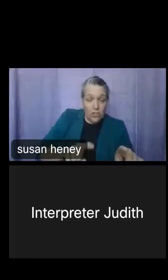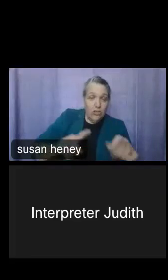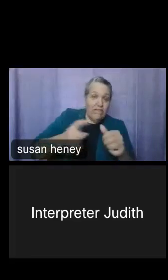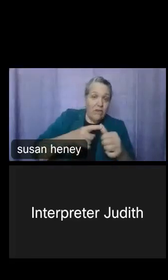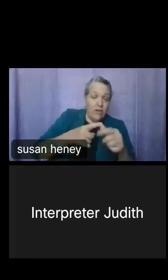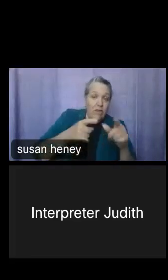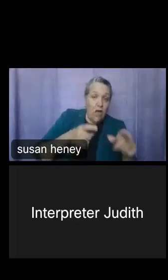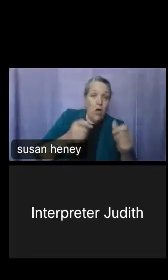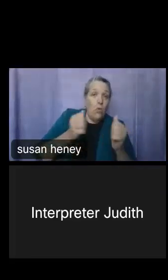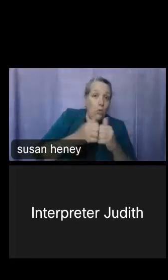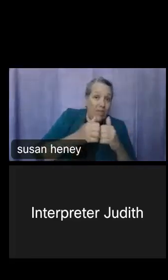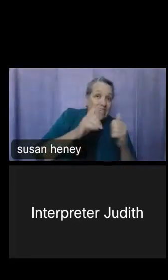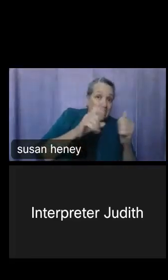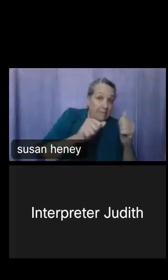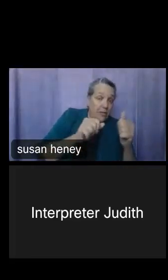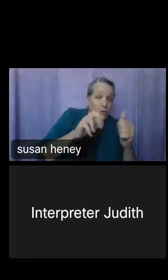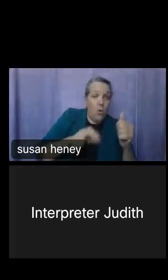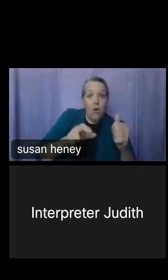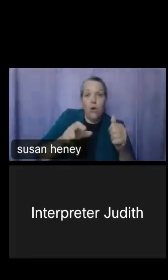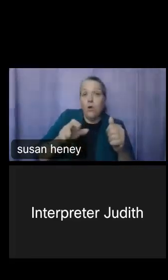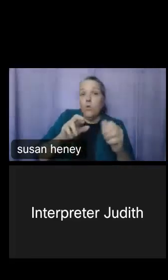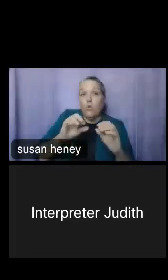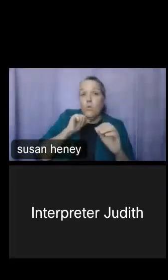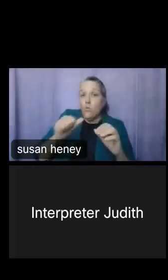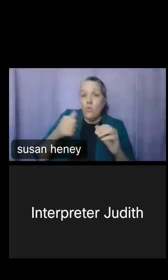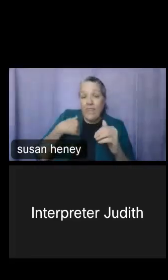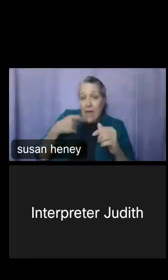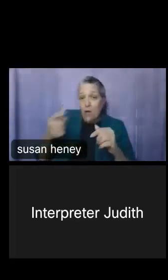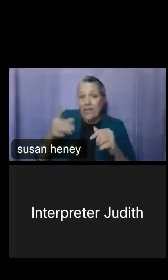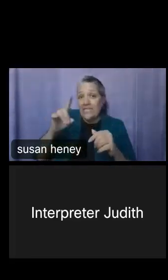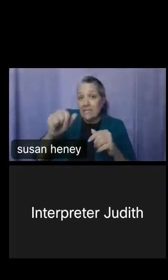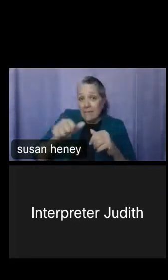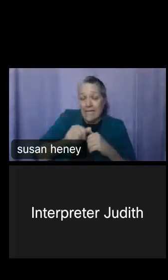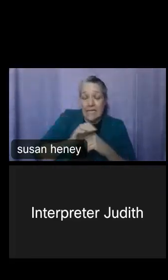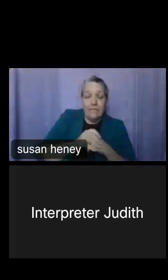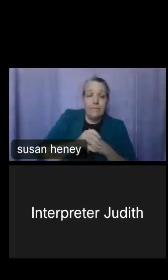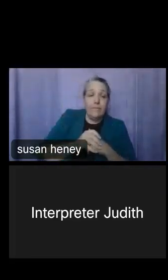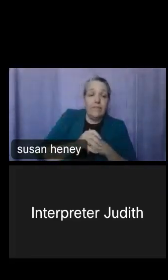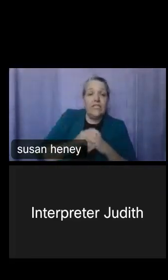and without a disability. So over on the left, you'll select Disability to add that, and